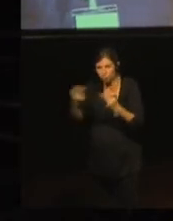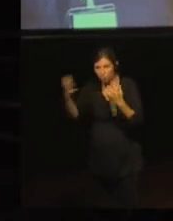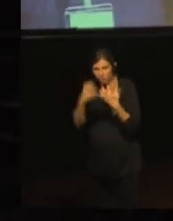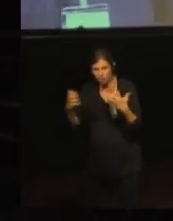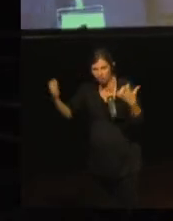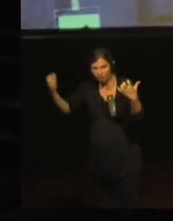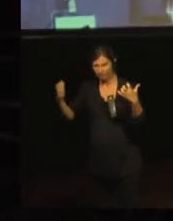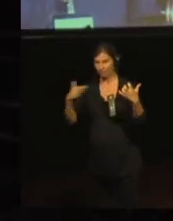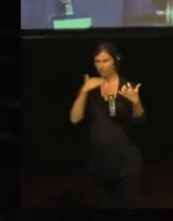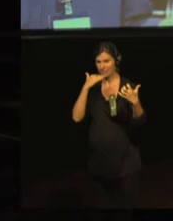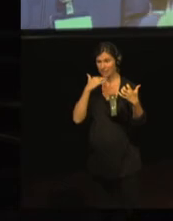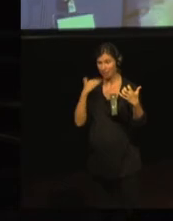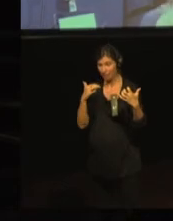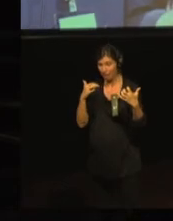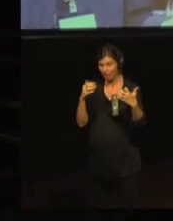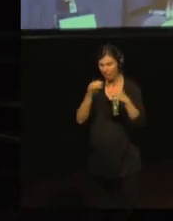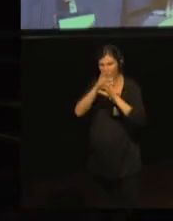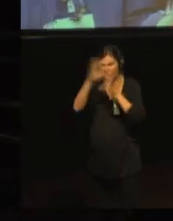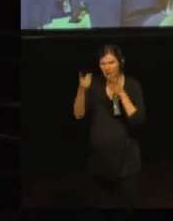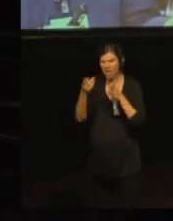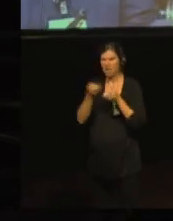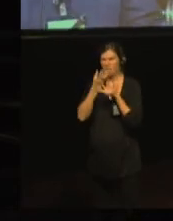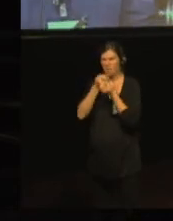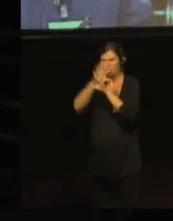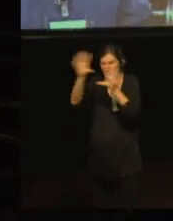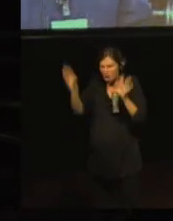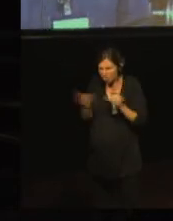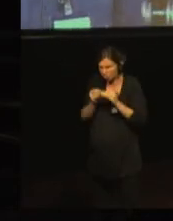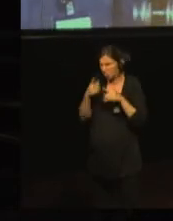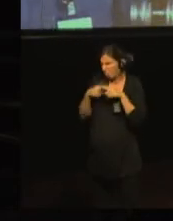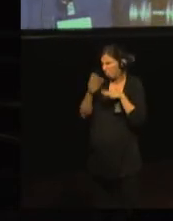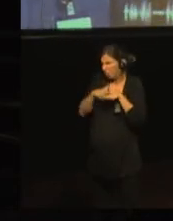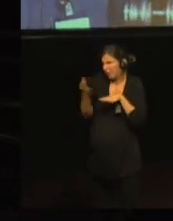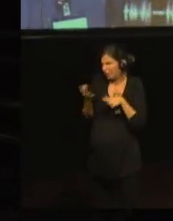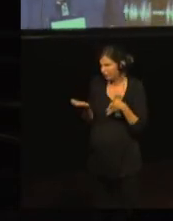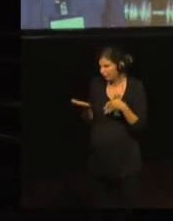We also wanted to tell them a bit about the history of the project